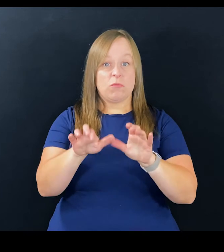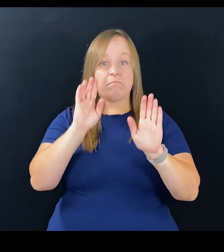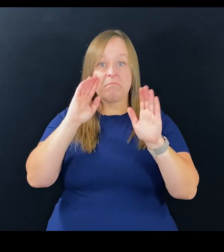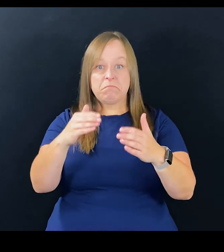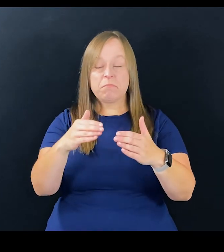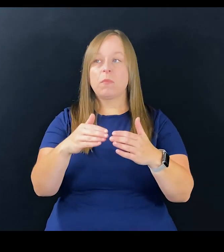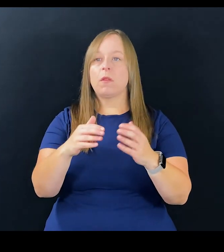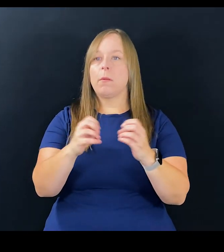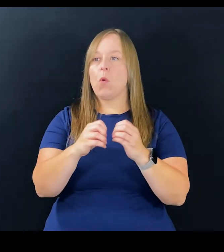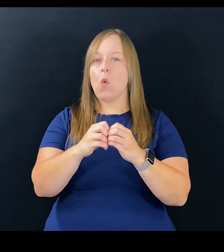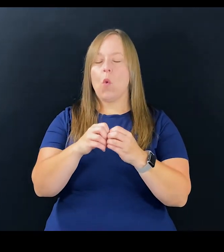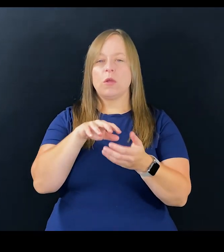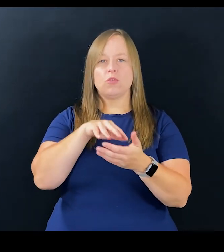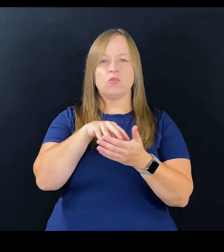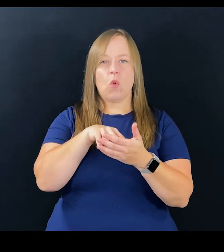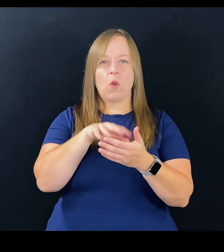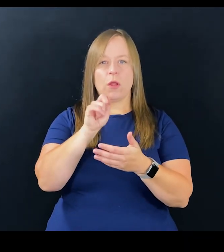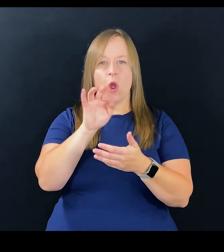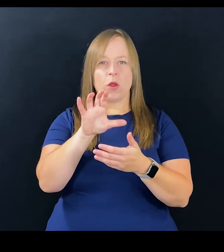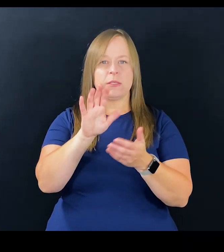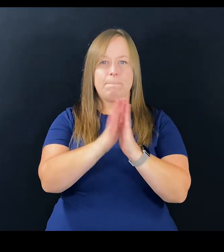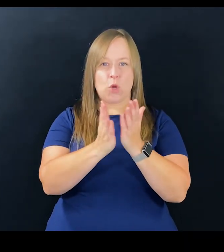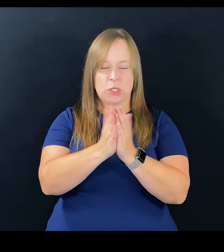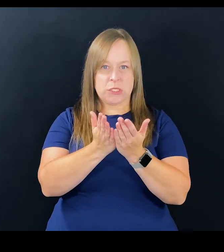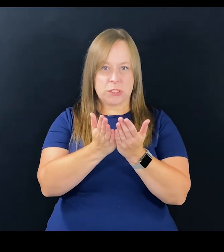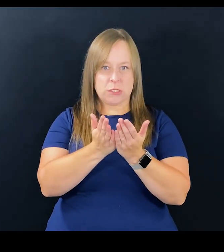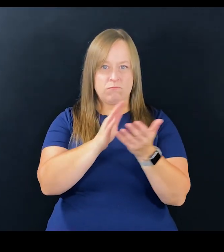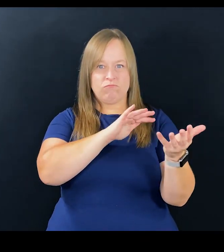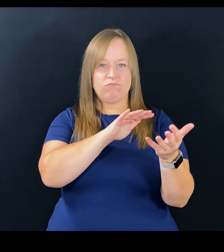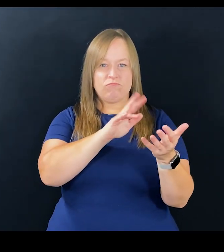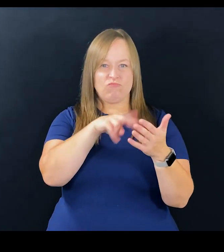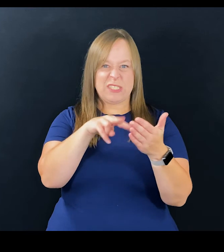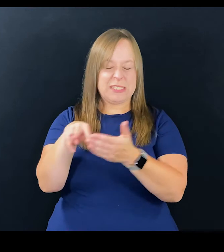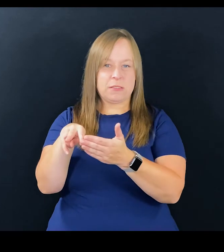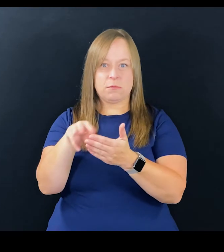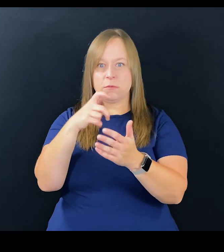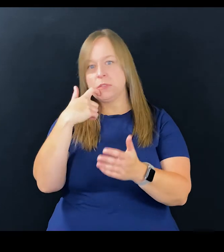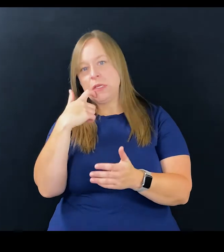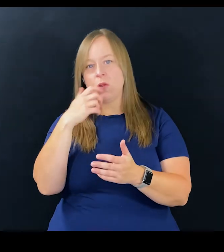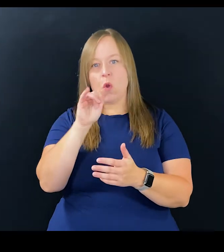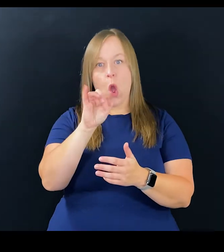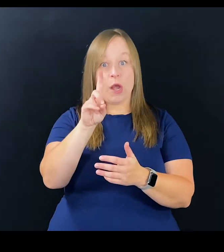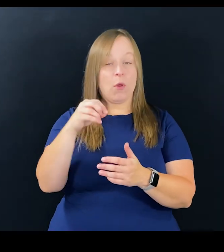What I've done is gravitated to story arcs in books. And so I've been absolutely addicted